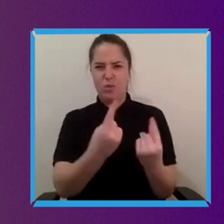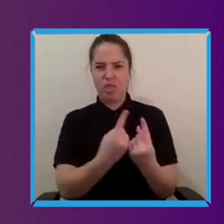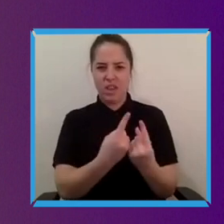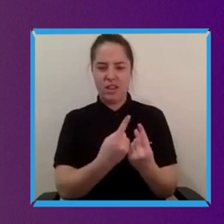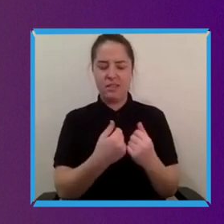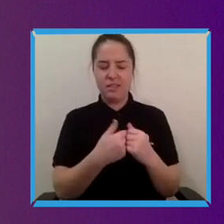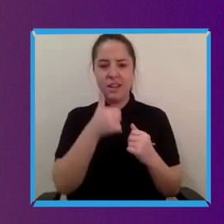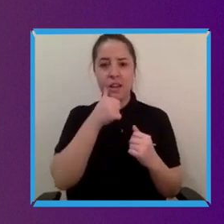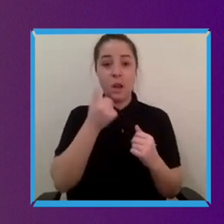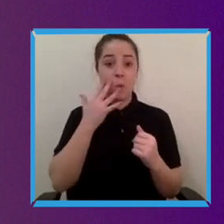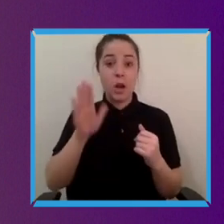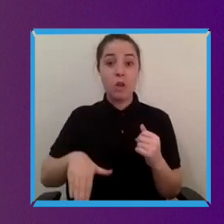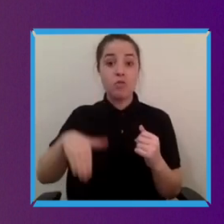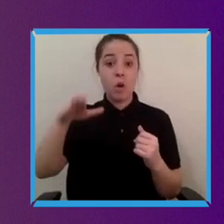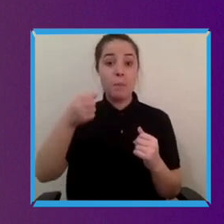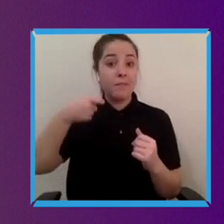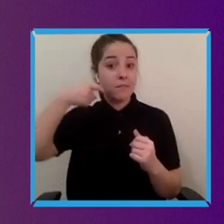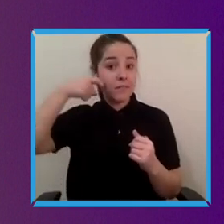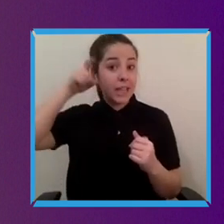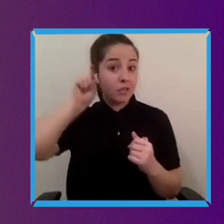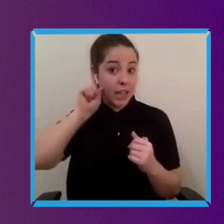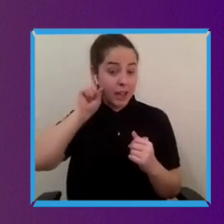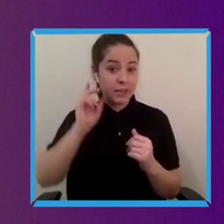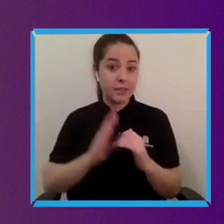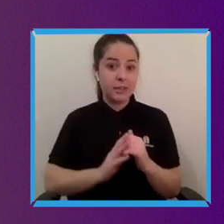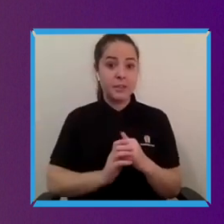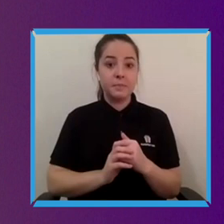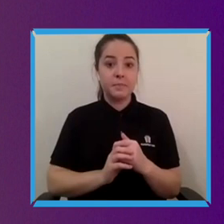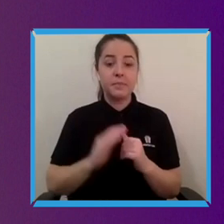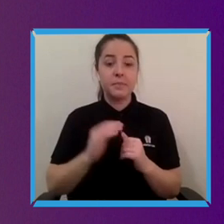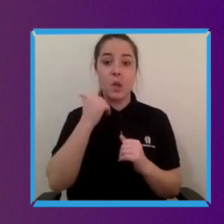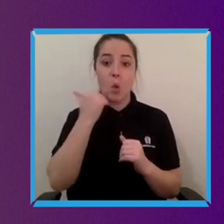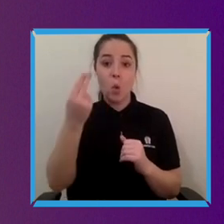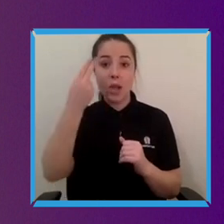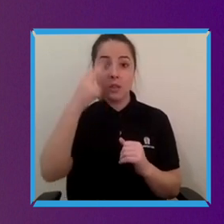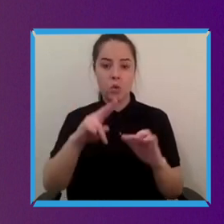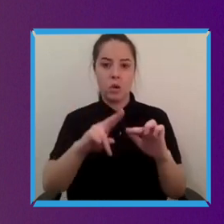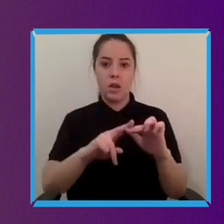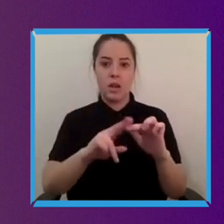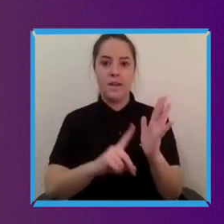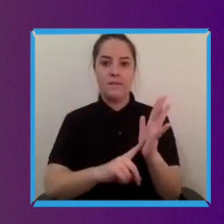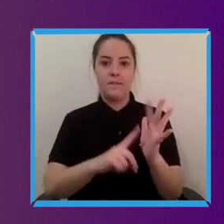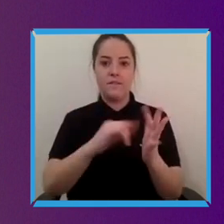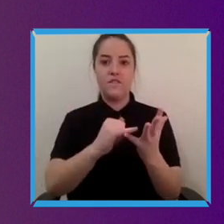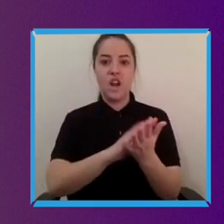hearing aids they were always what would called flesh toned flesh toned meant that kind of